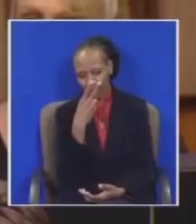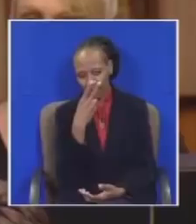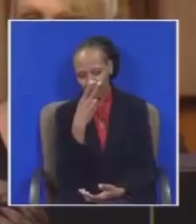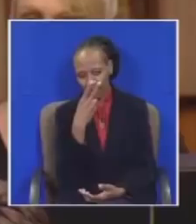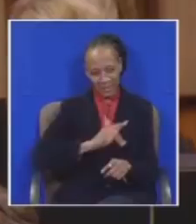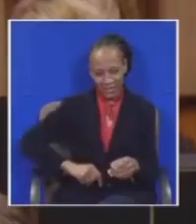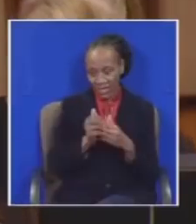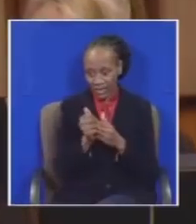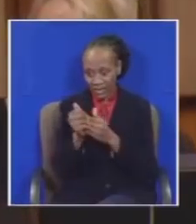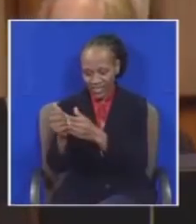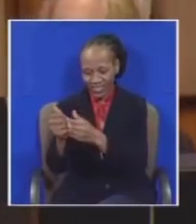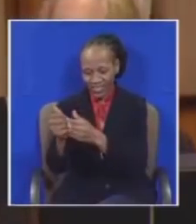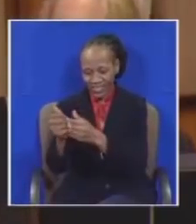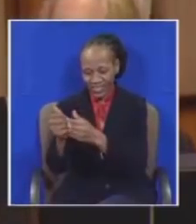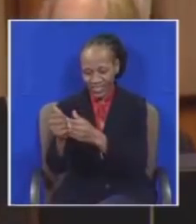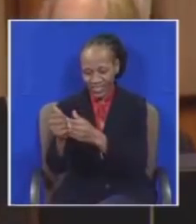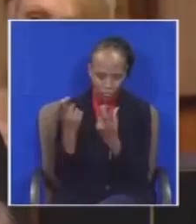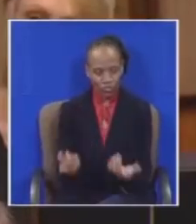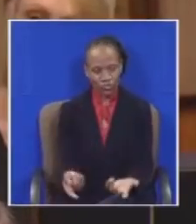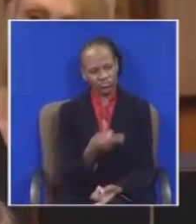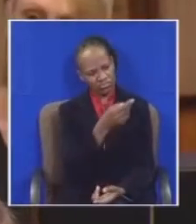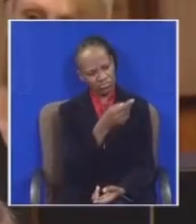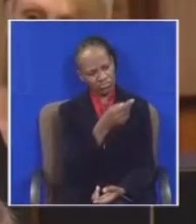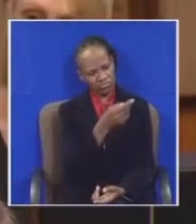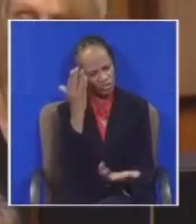You know that your family has made section world their pilgrimage